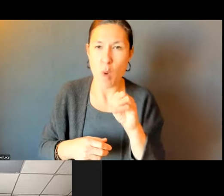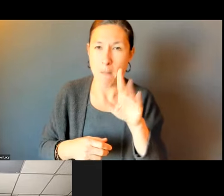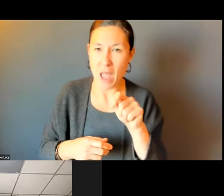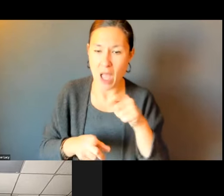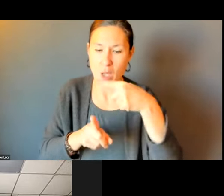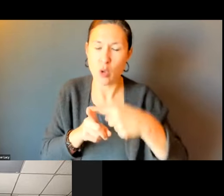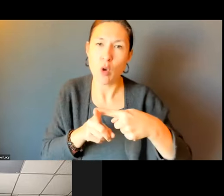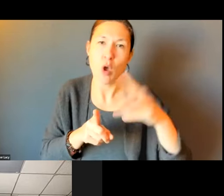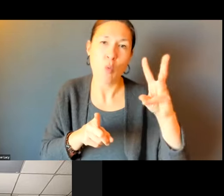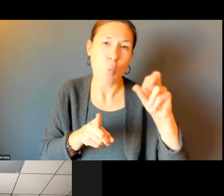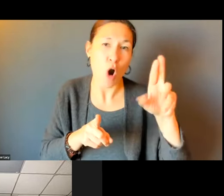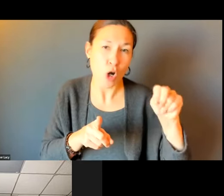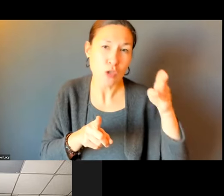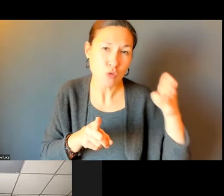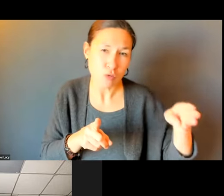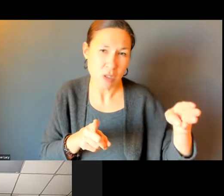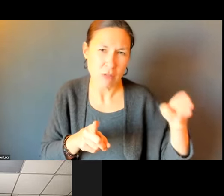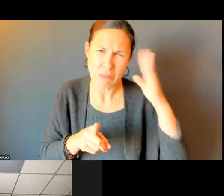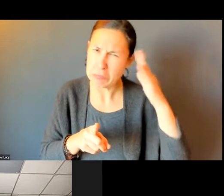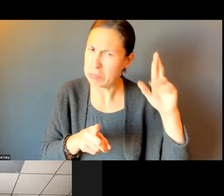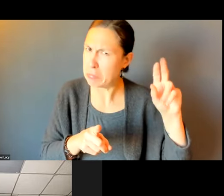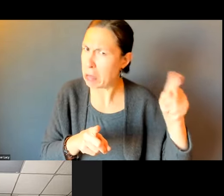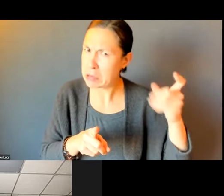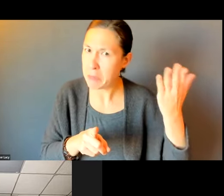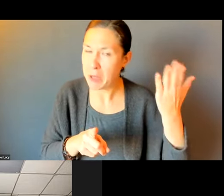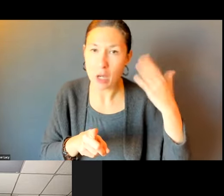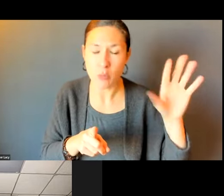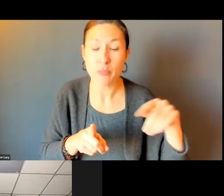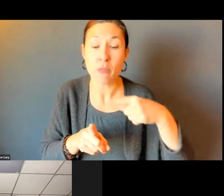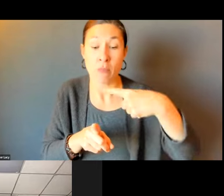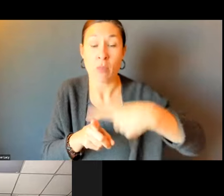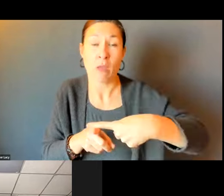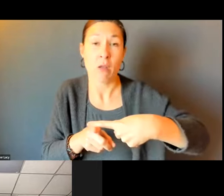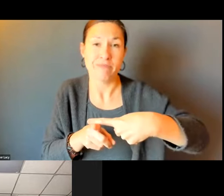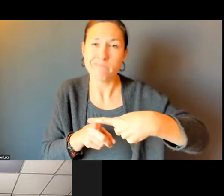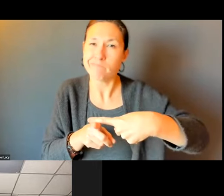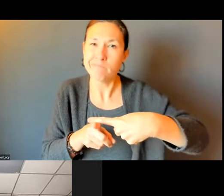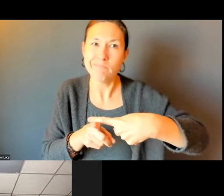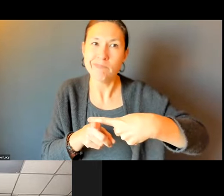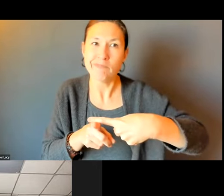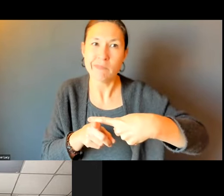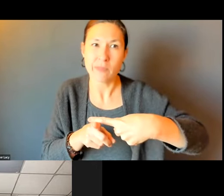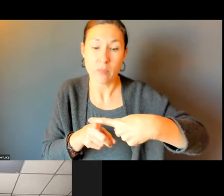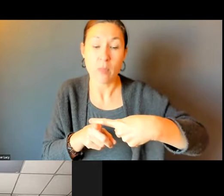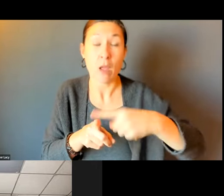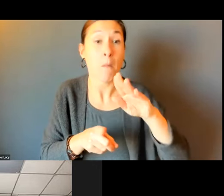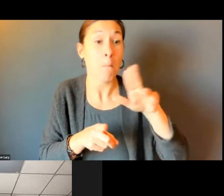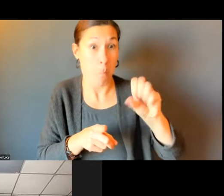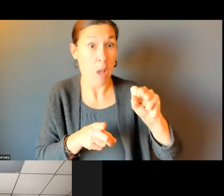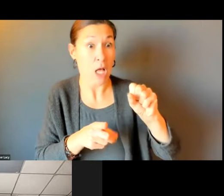I'M TALKING ABOUT THE CORNER OF WAMBACK AND WARREN STREET. TO GET TO THE BUS STOP, YOU